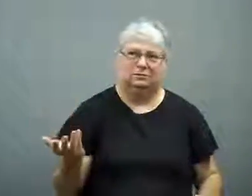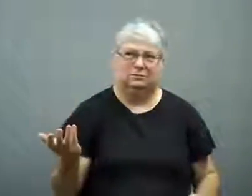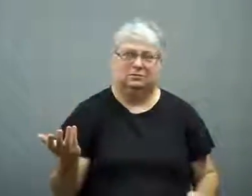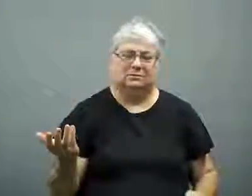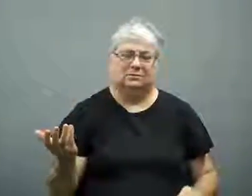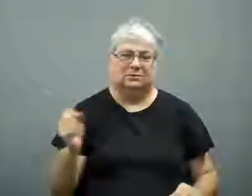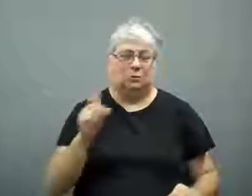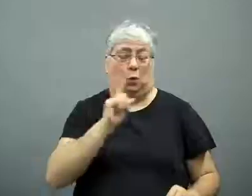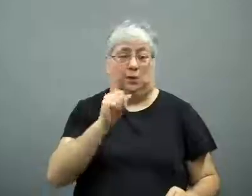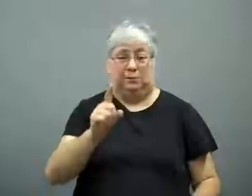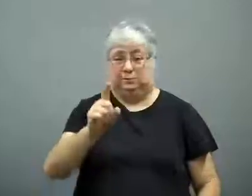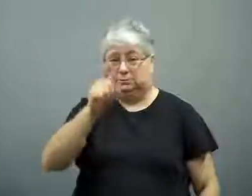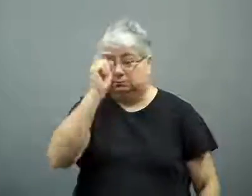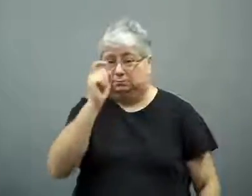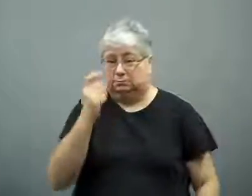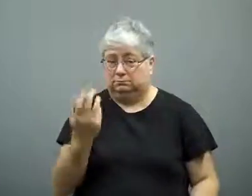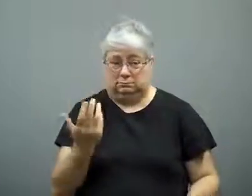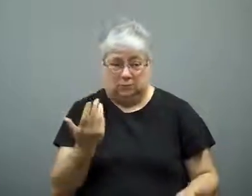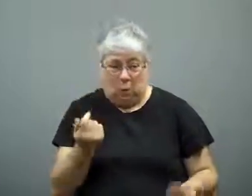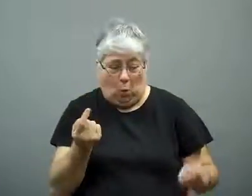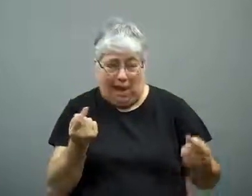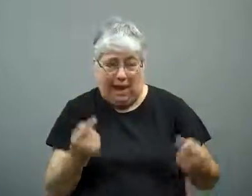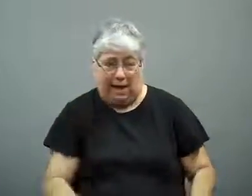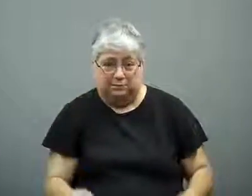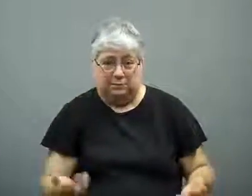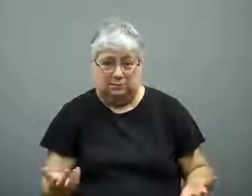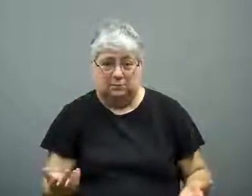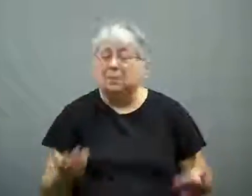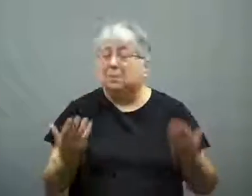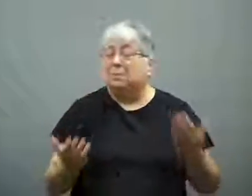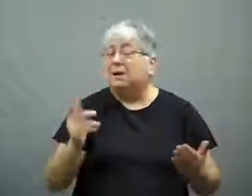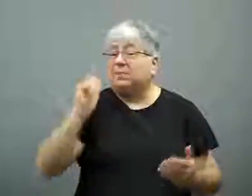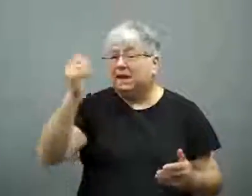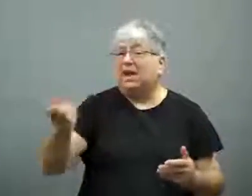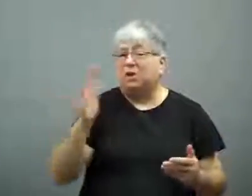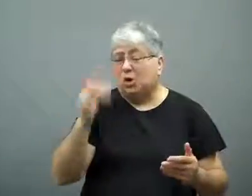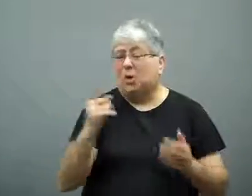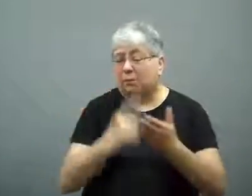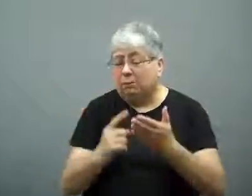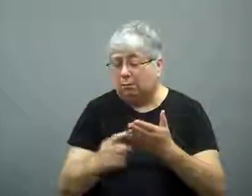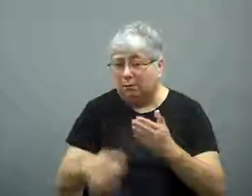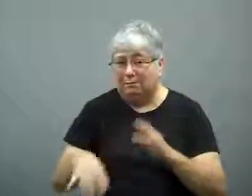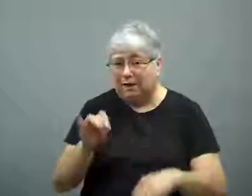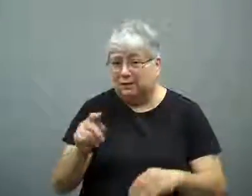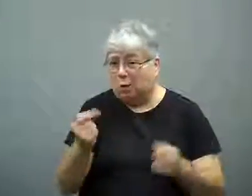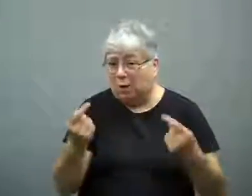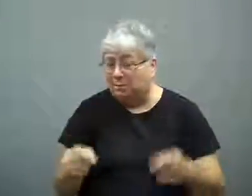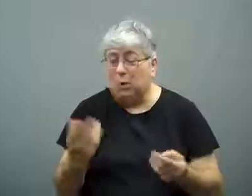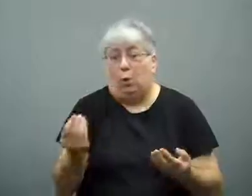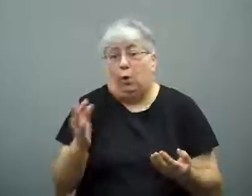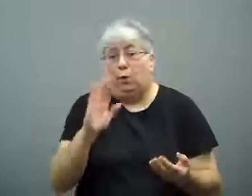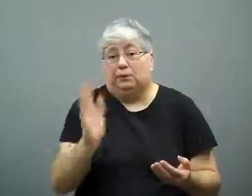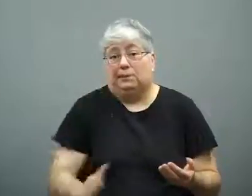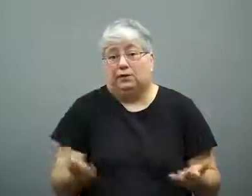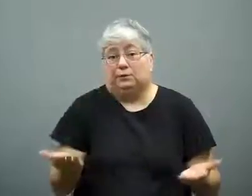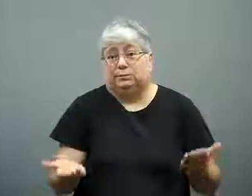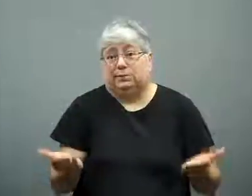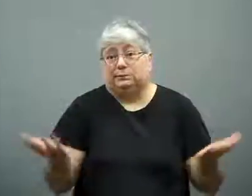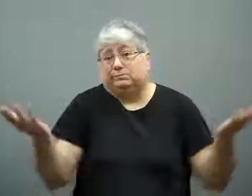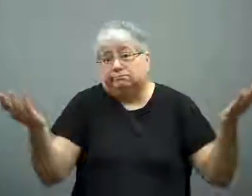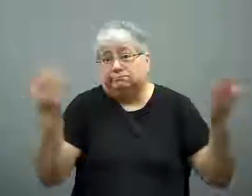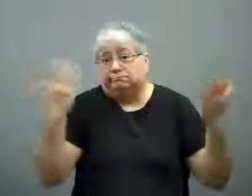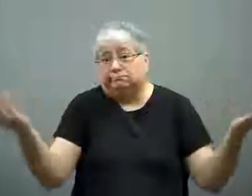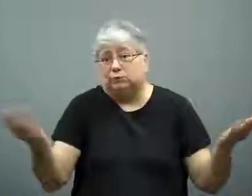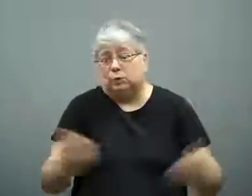What really happened is not clear.